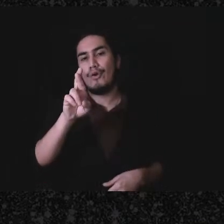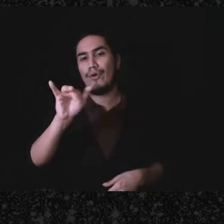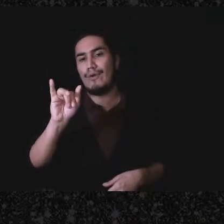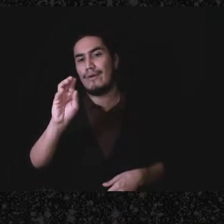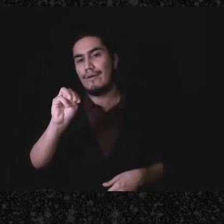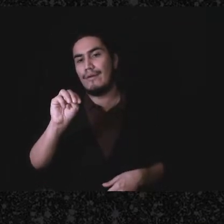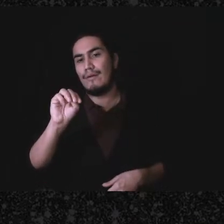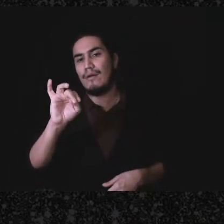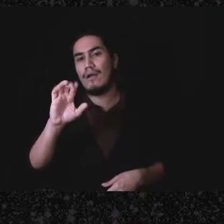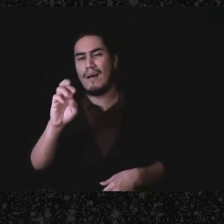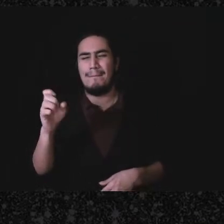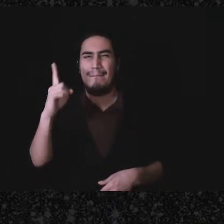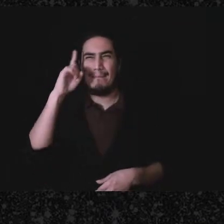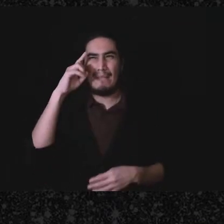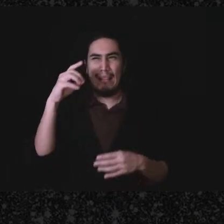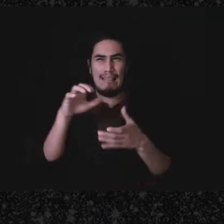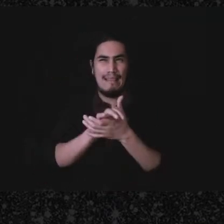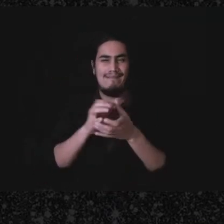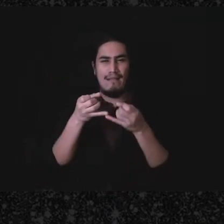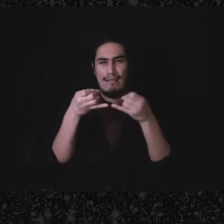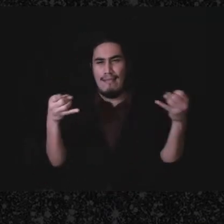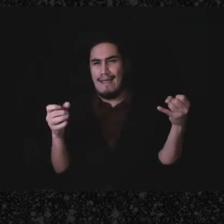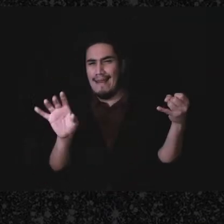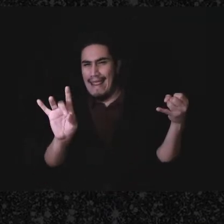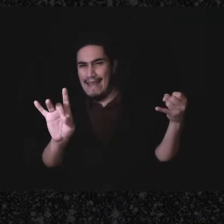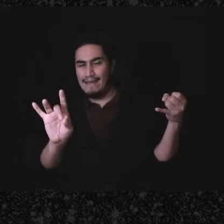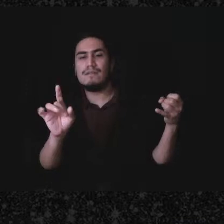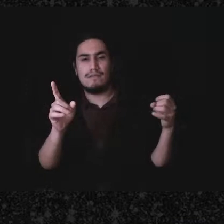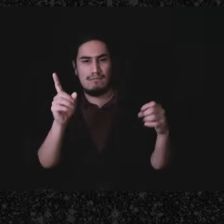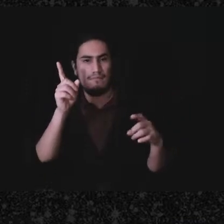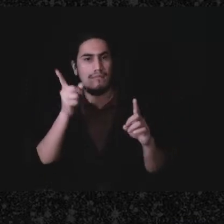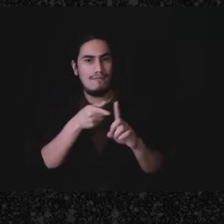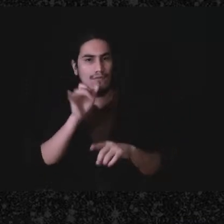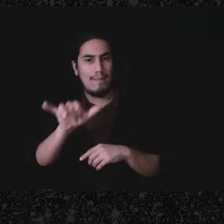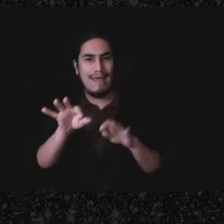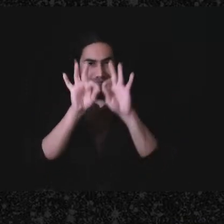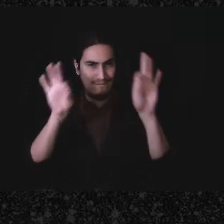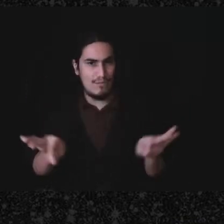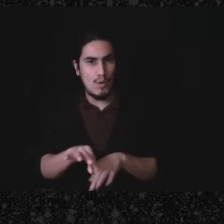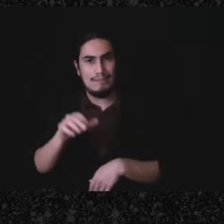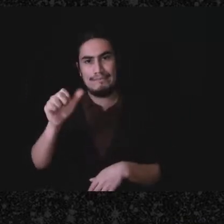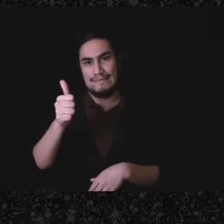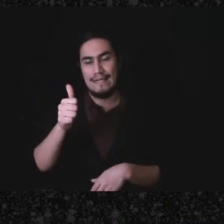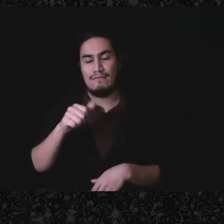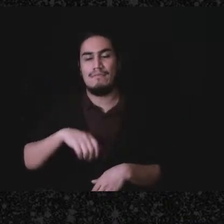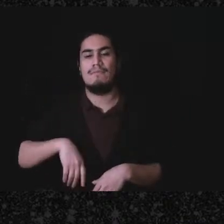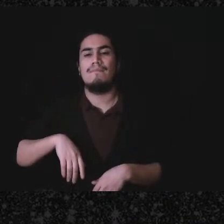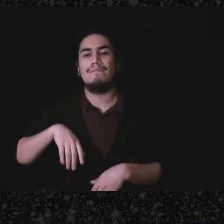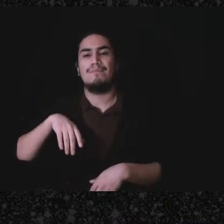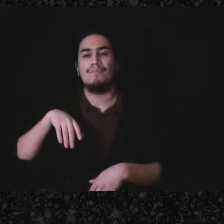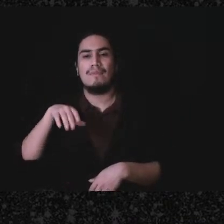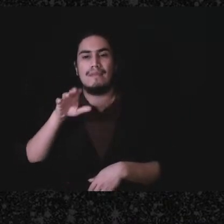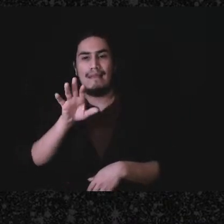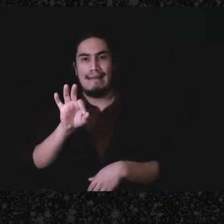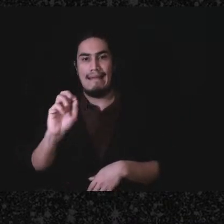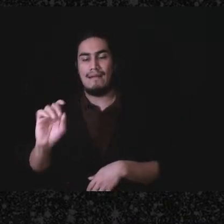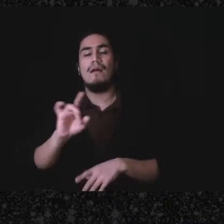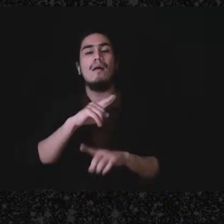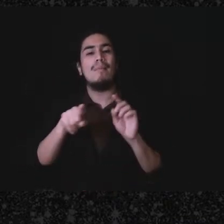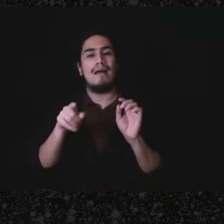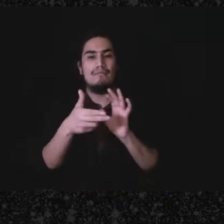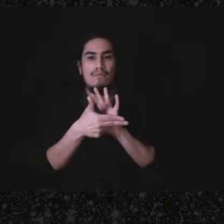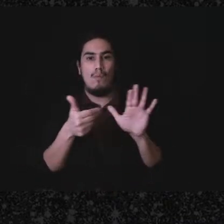line eight of schedule one of the form 1040 and then reduce it as a non-taxable gift. However,